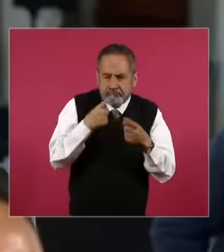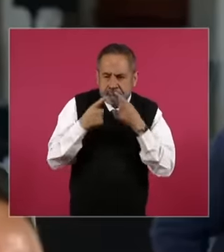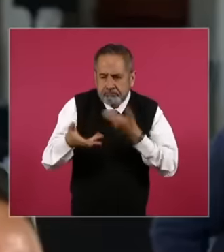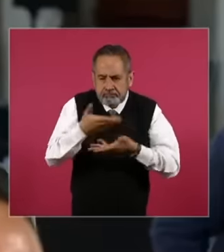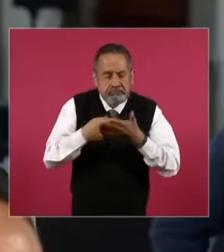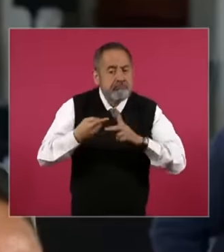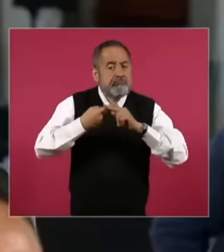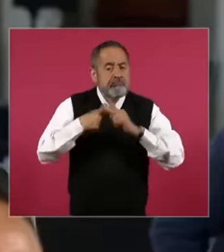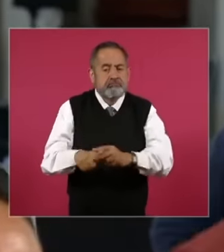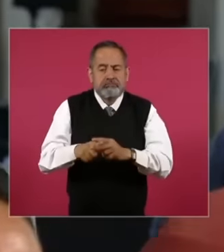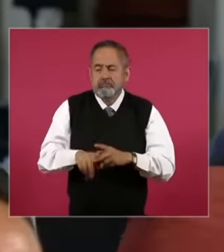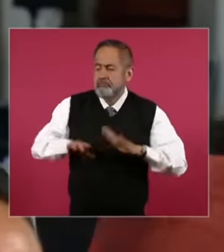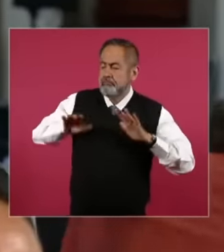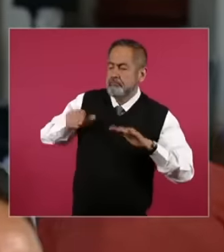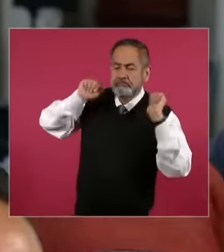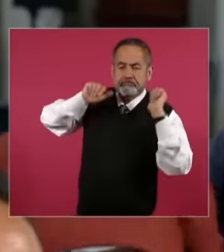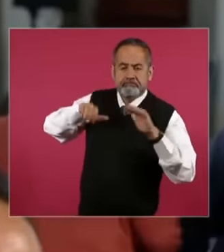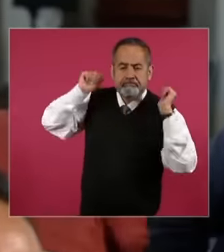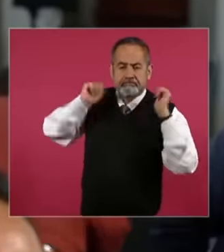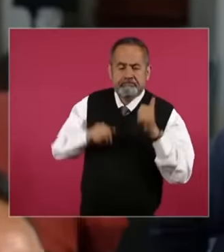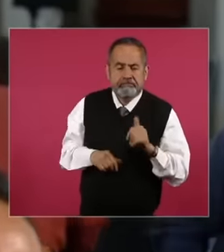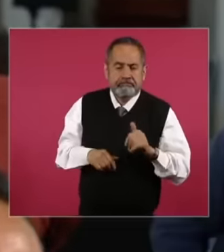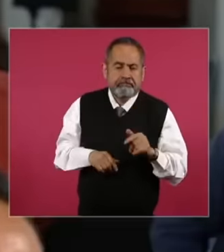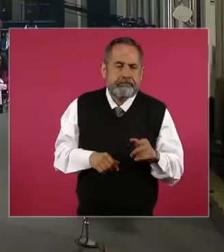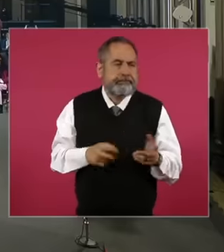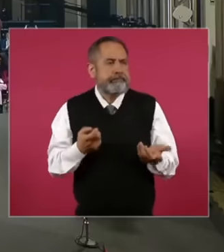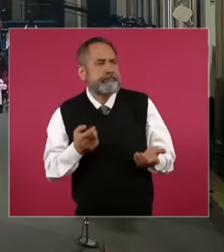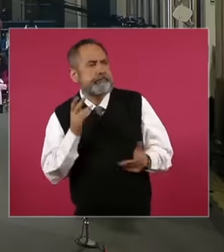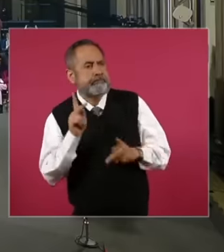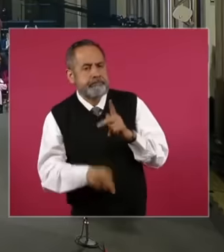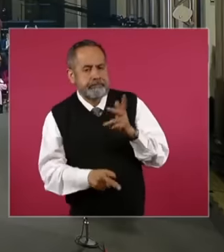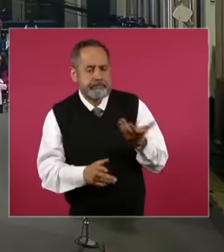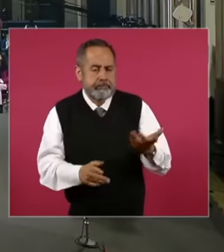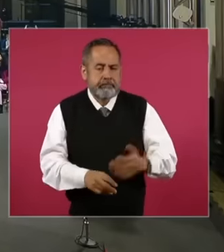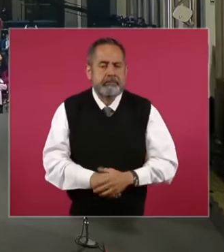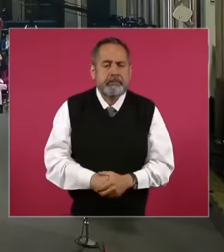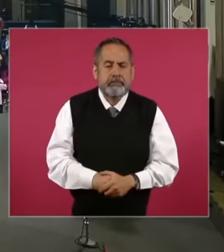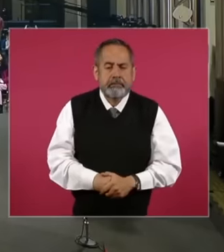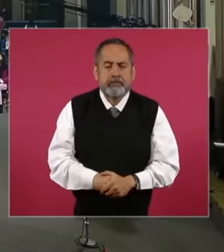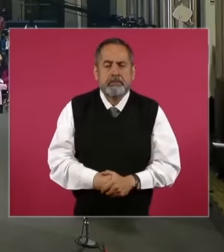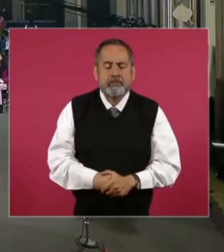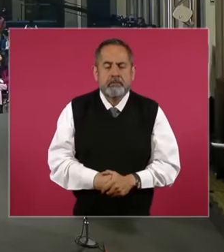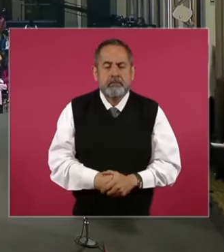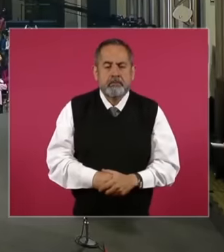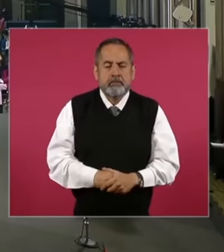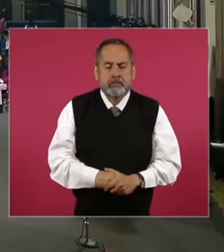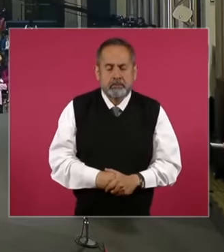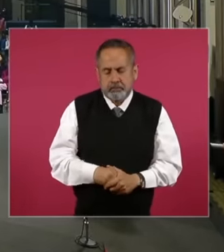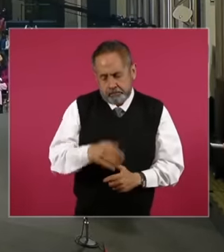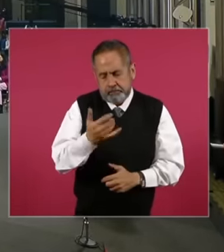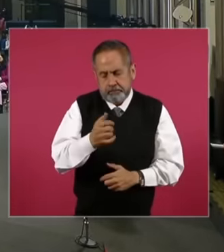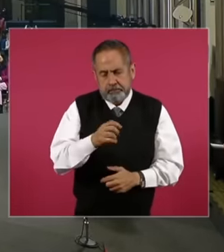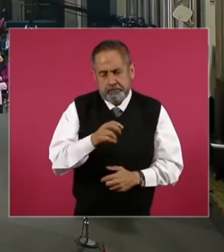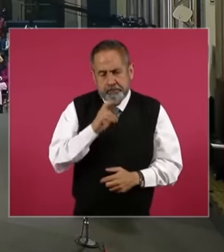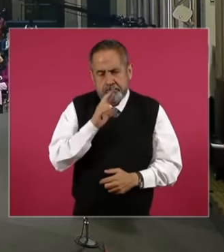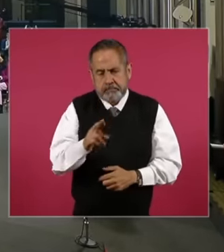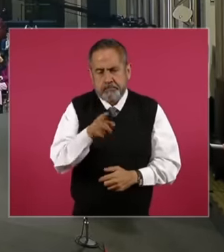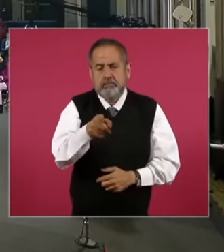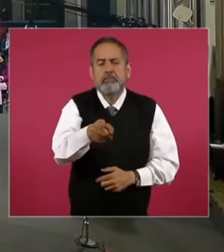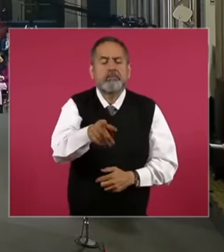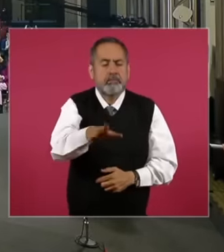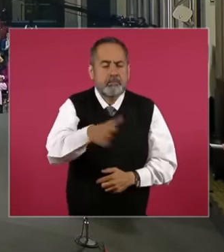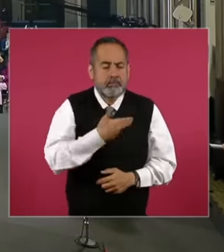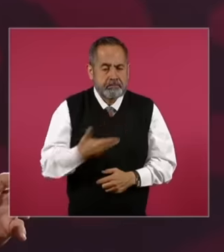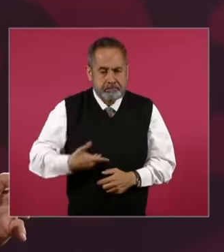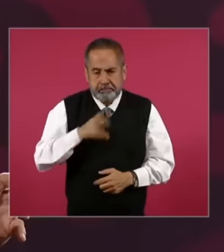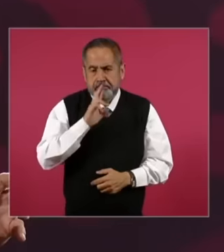I would like to put emphasis on those issues. Yes, well. answer that we are going to follow up on it,